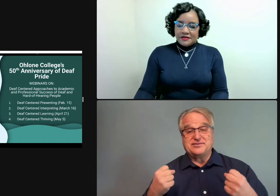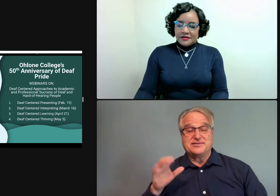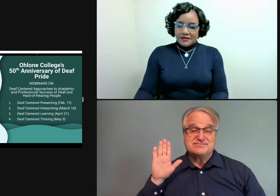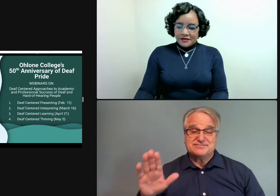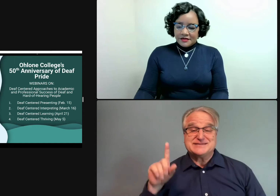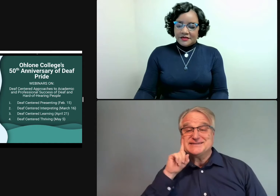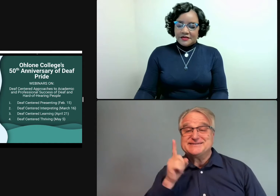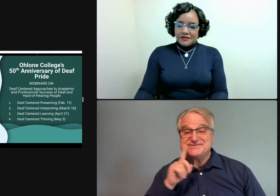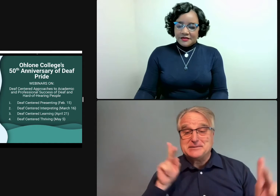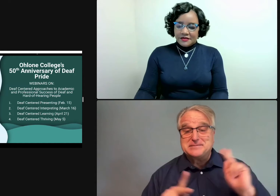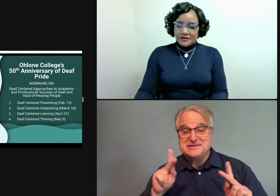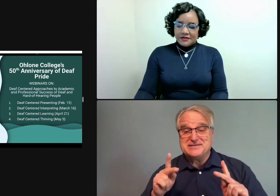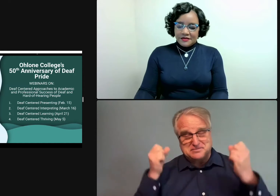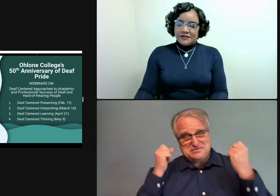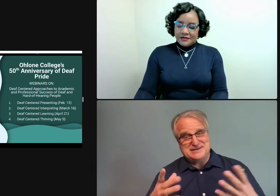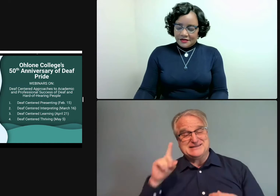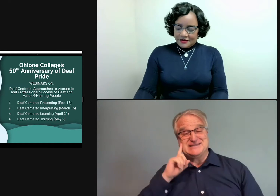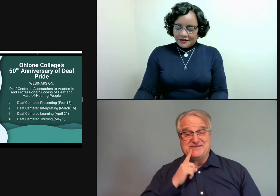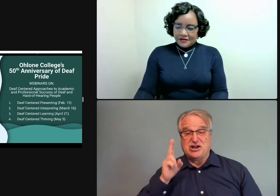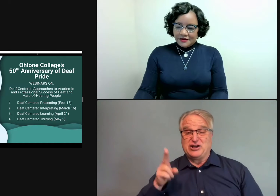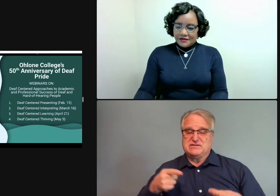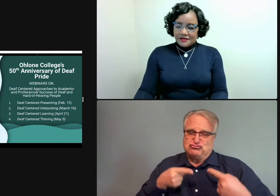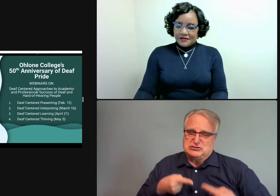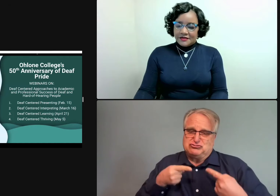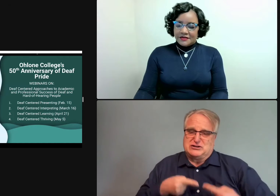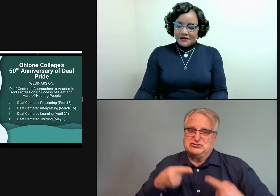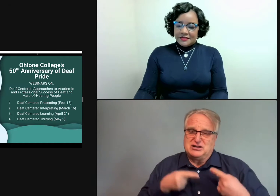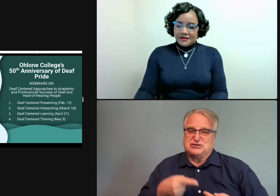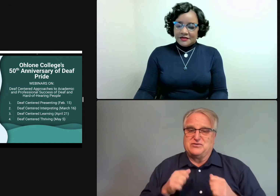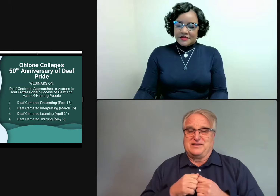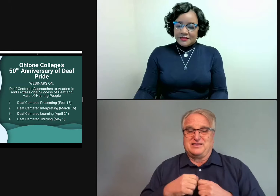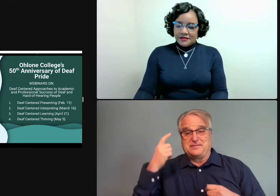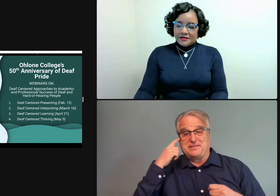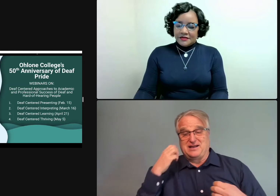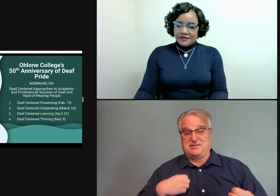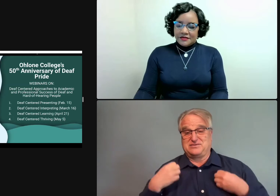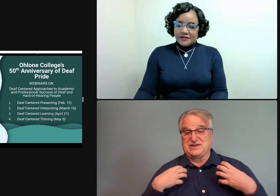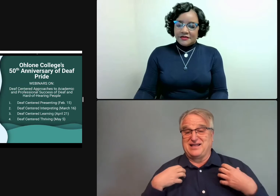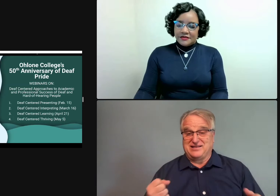This will deal with the mental and emotional health of deaf people. As we know, so many deaf and hard-of-hearing people